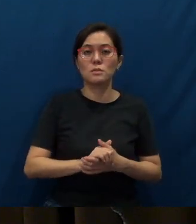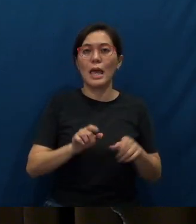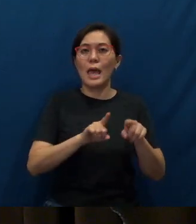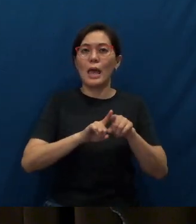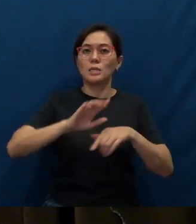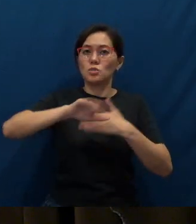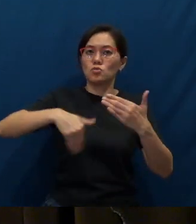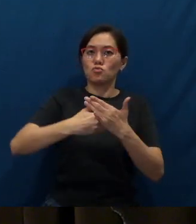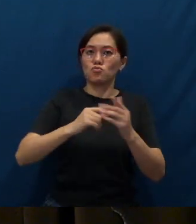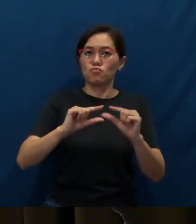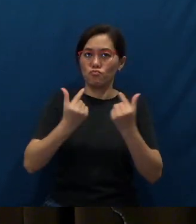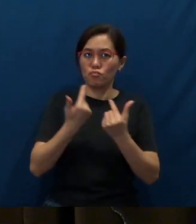this program.